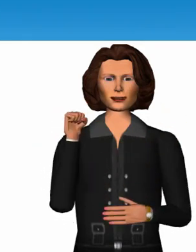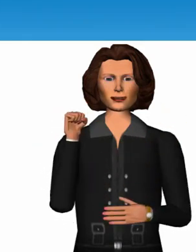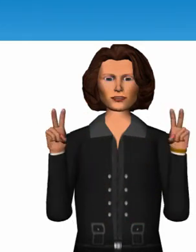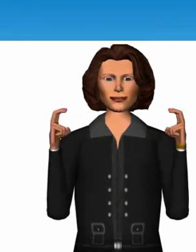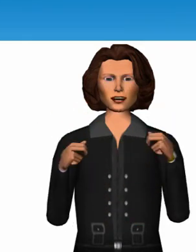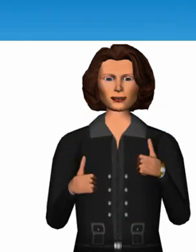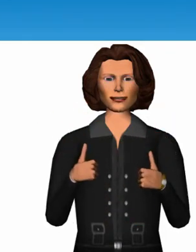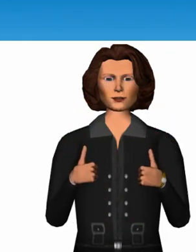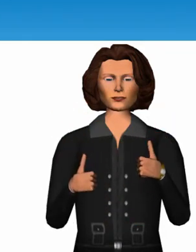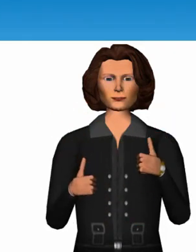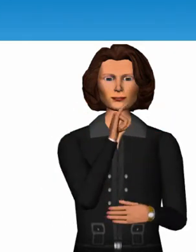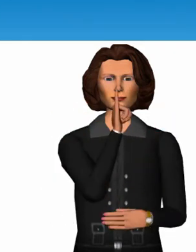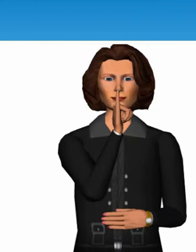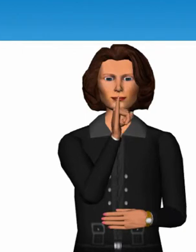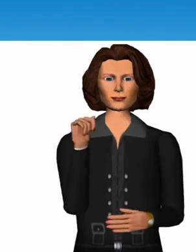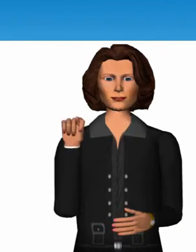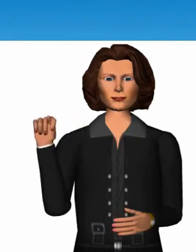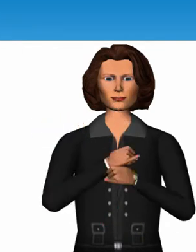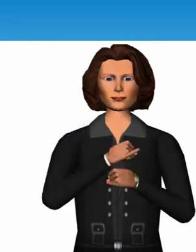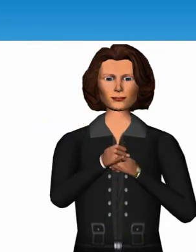(which is the international sign language.)